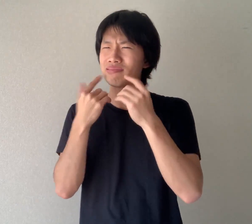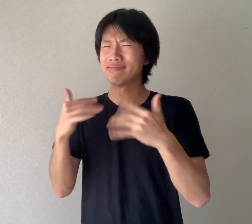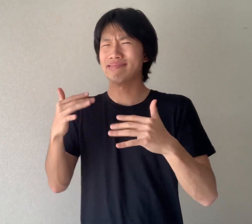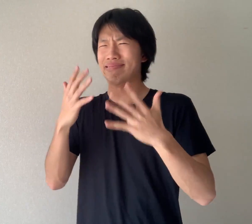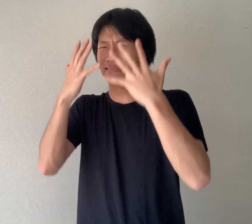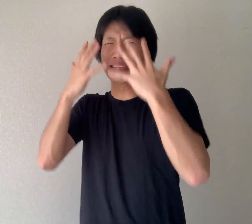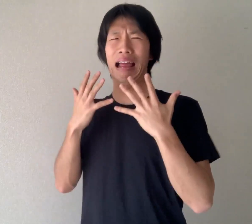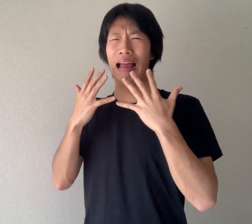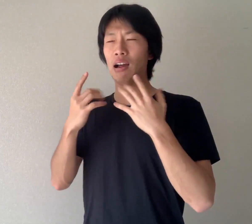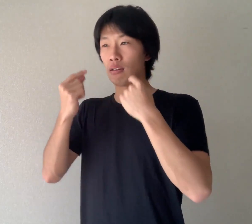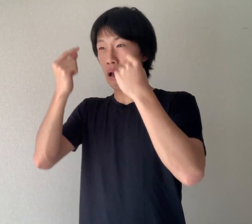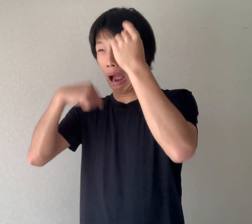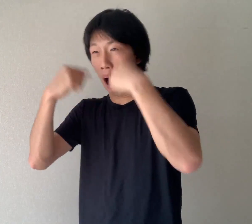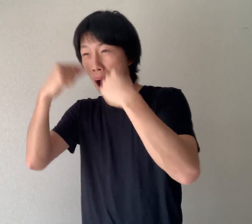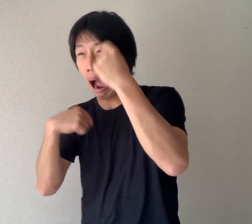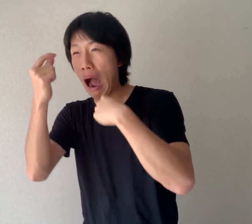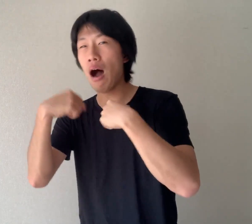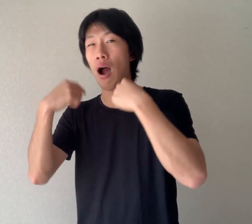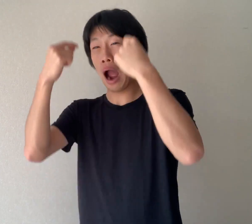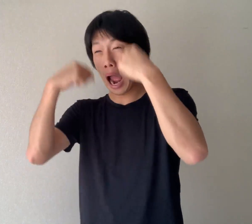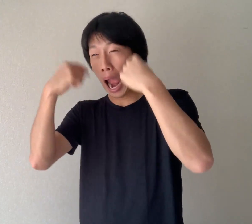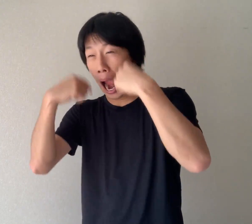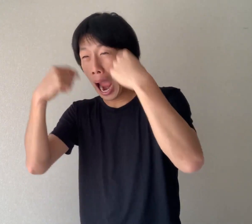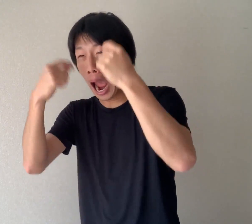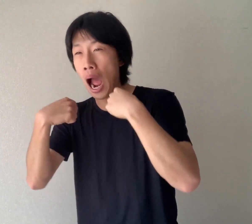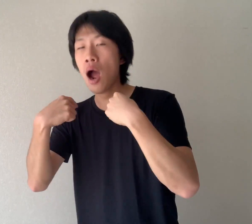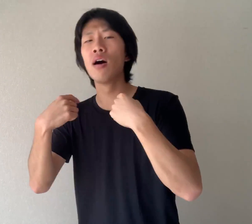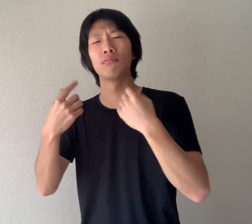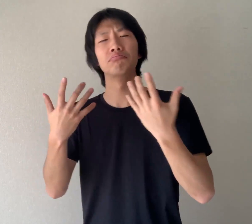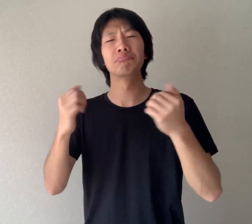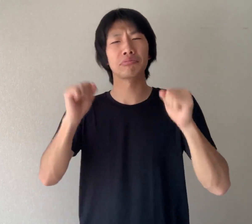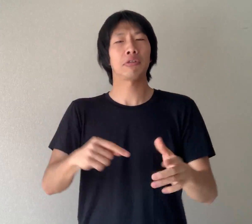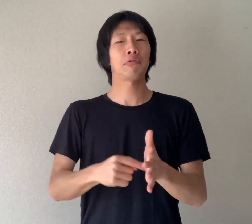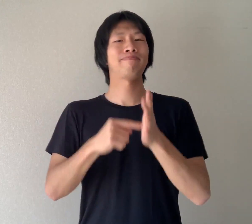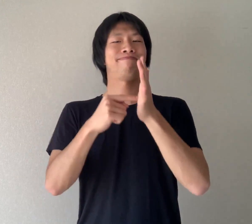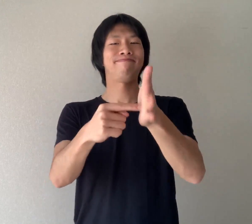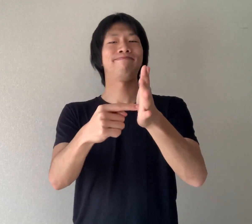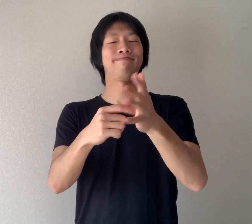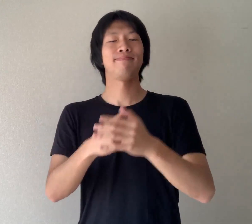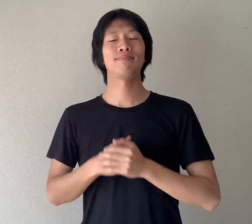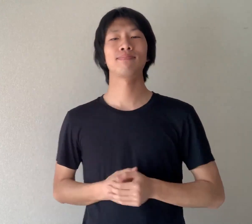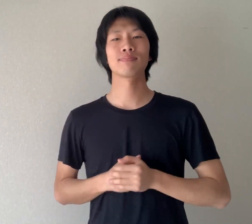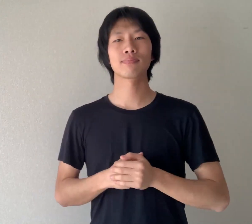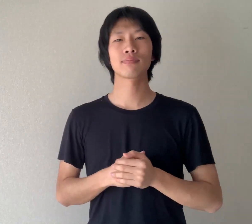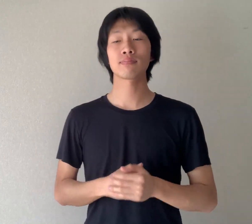or extremely sad. You can show these in different ways!